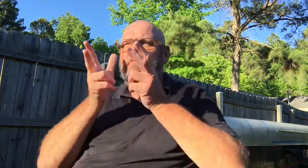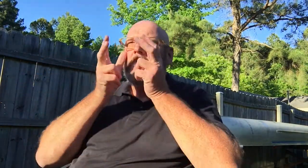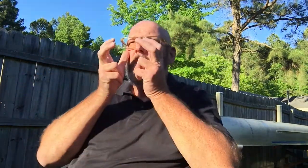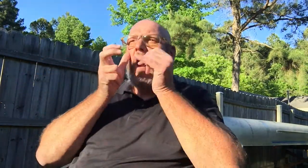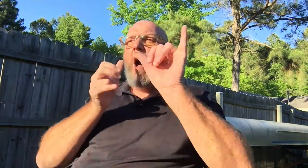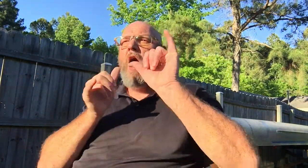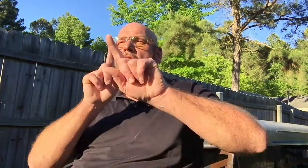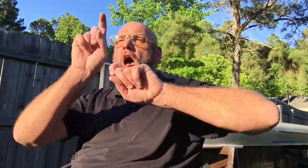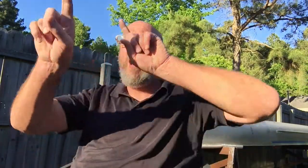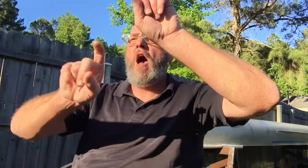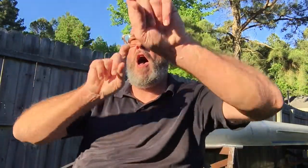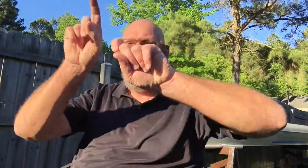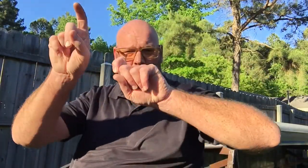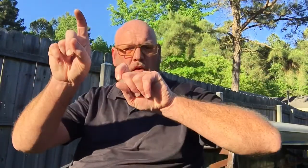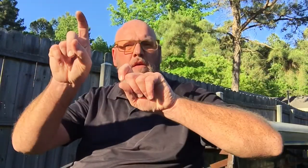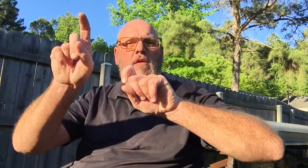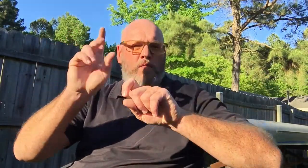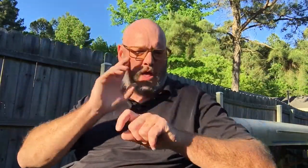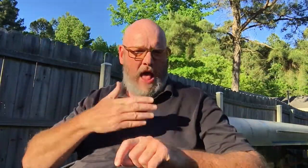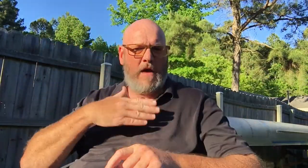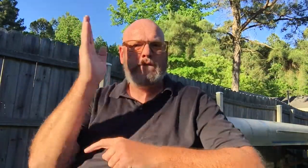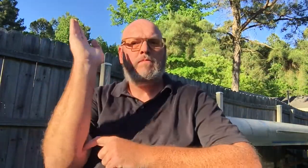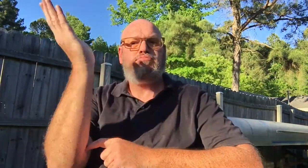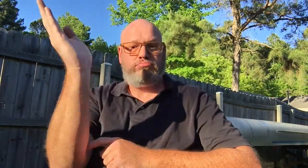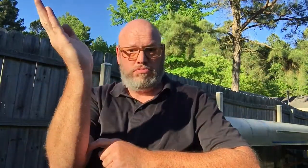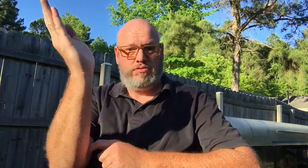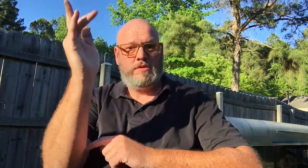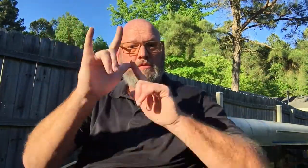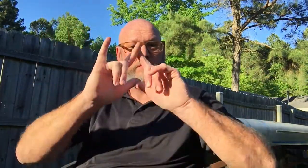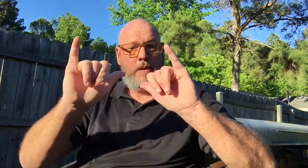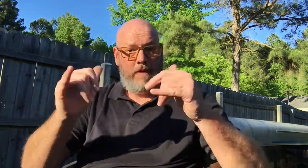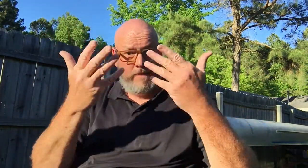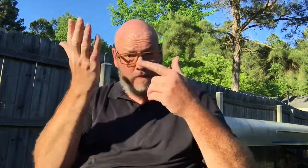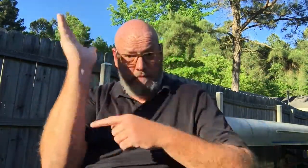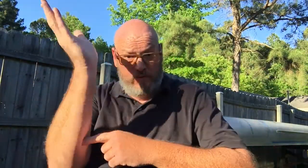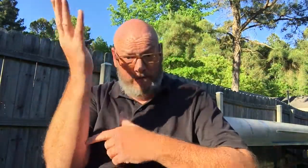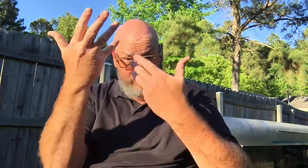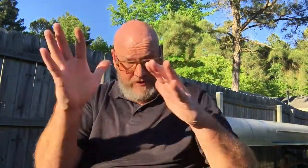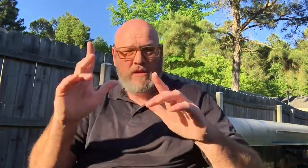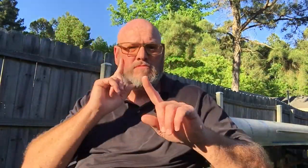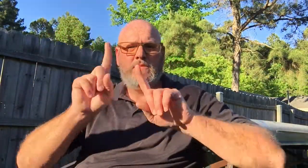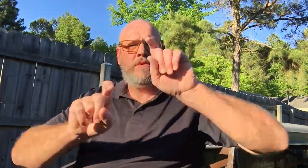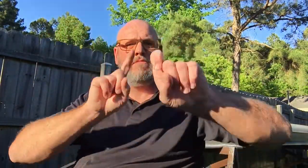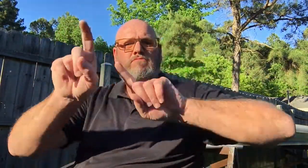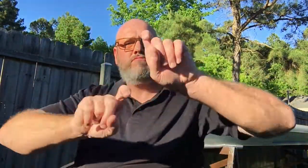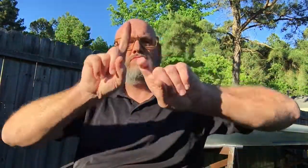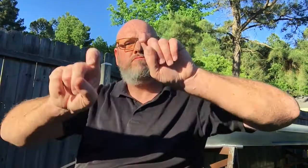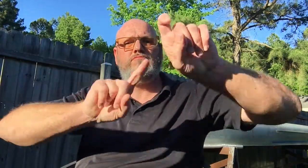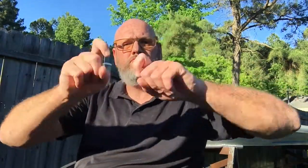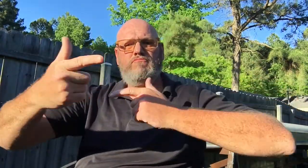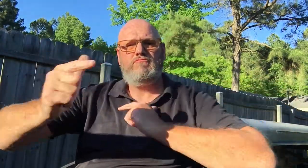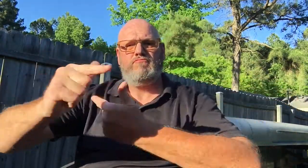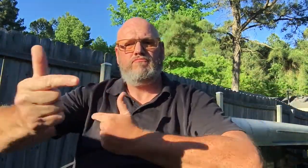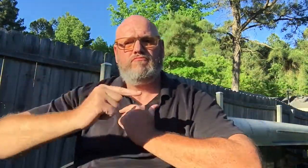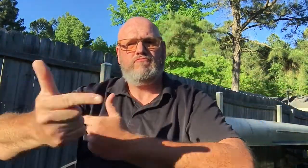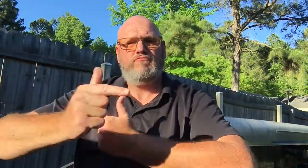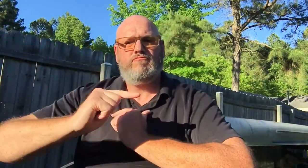All presentations are in ASL and you will have the opportunity to ask the presenters questions